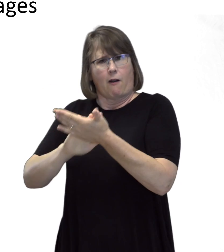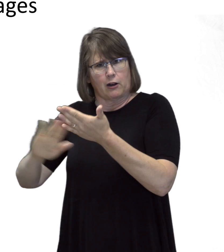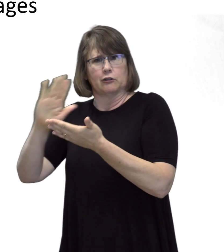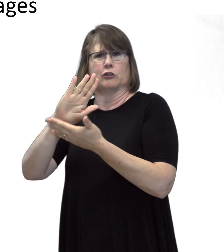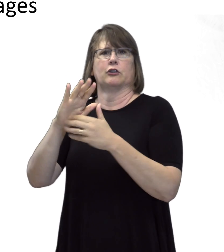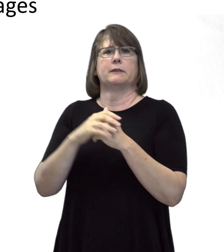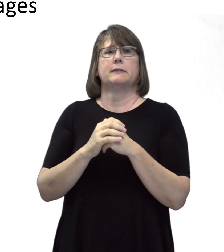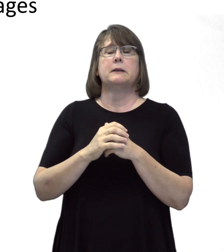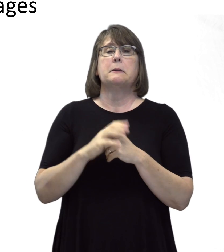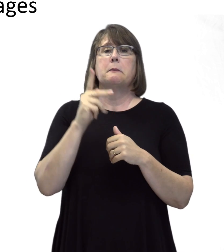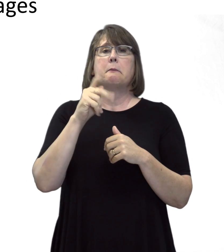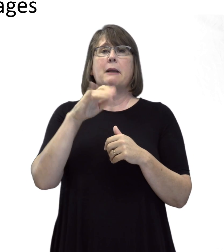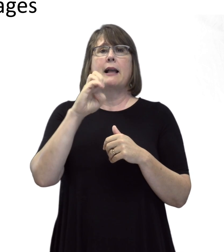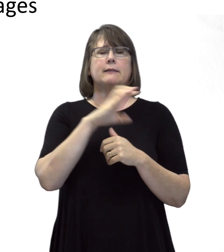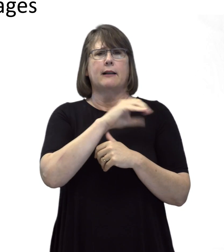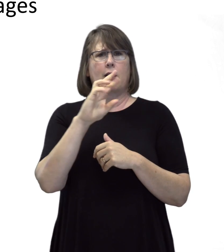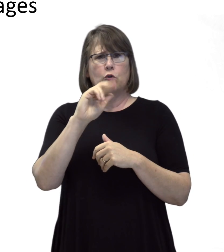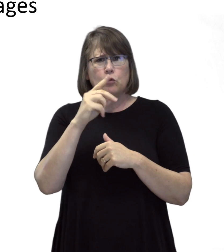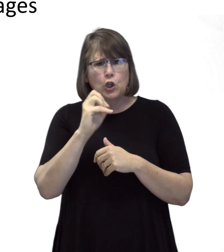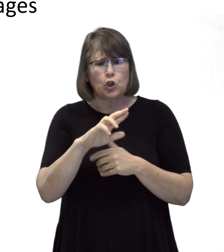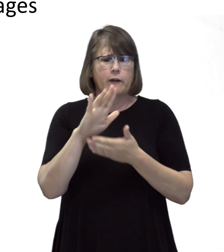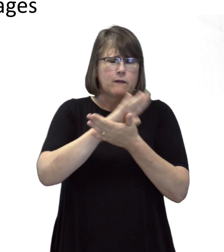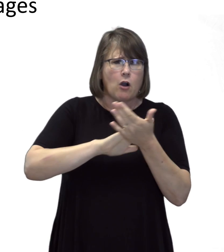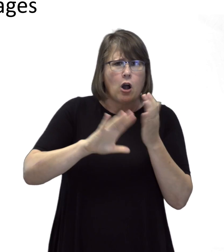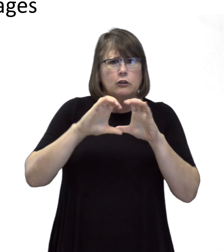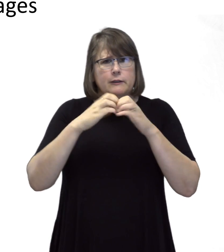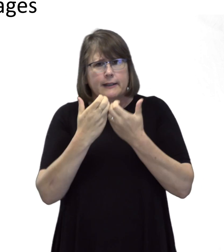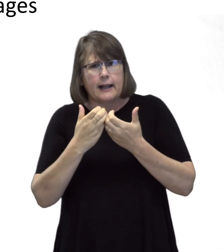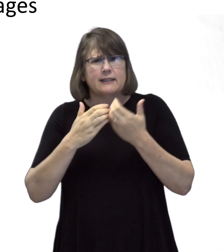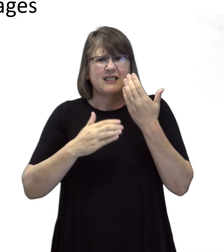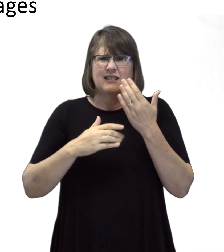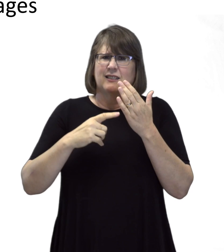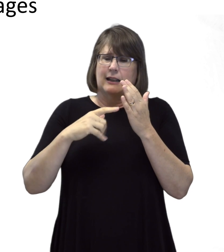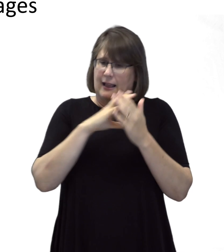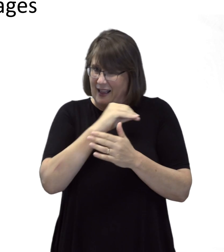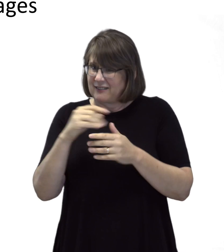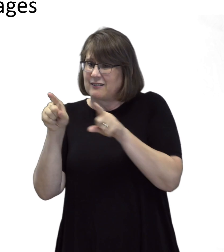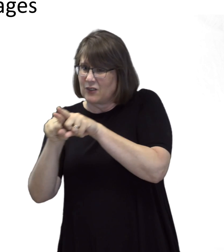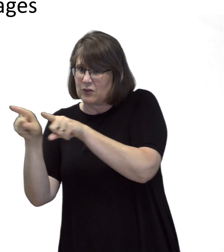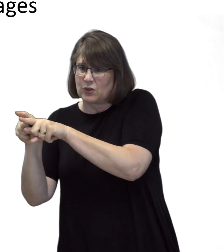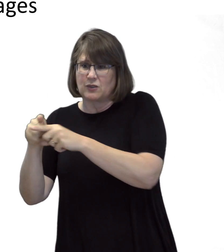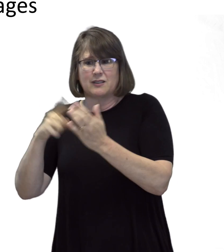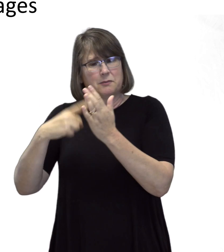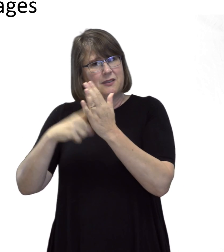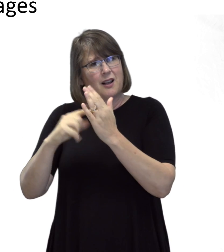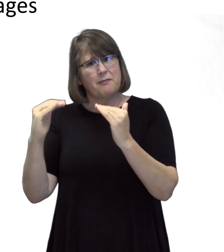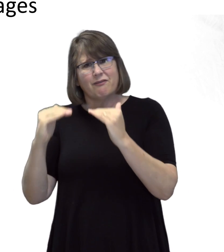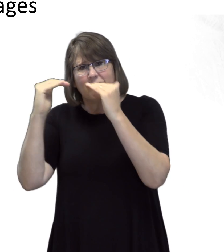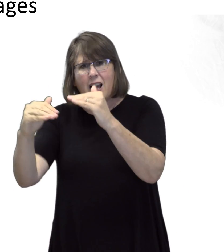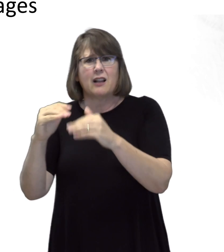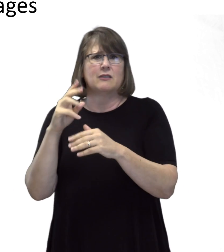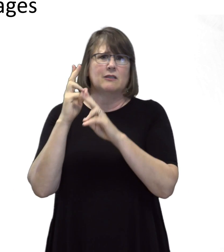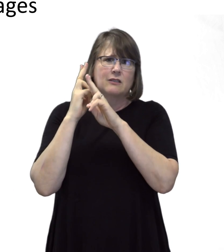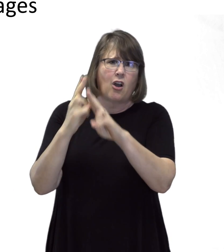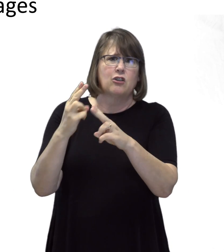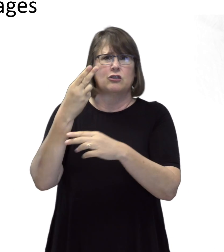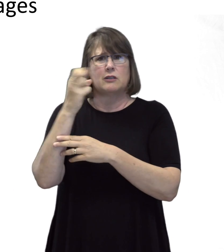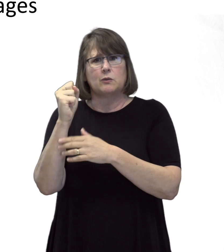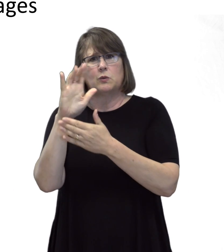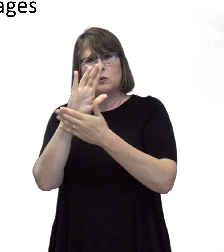The pace and rigor of college classes, as well as some advanced or honors high school classes,